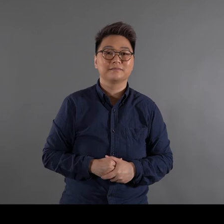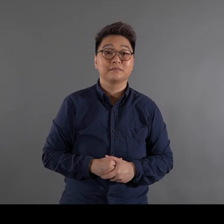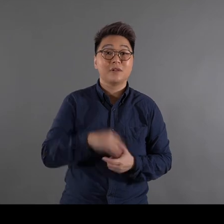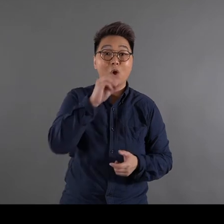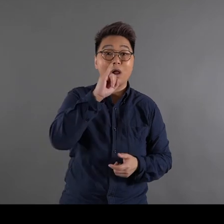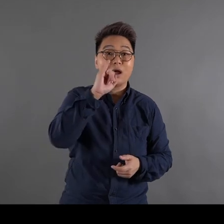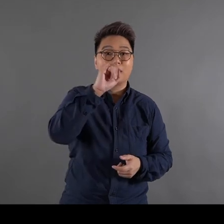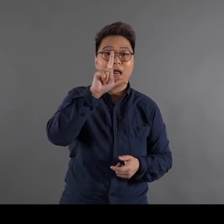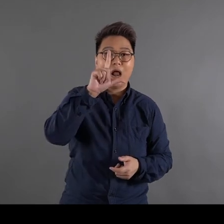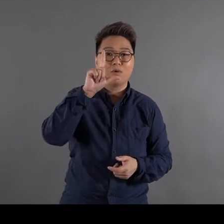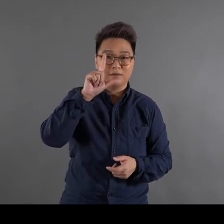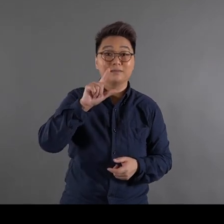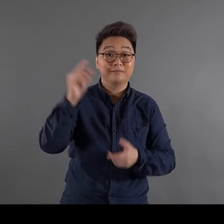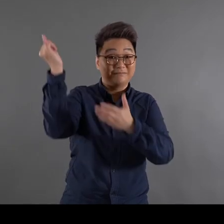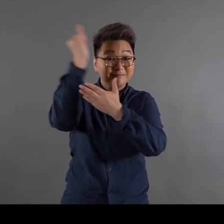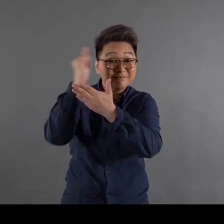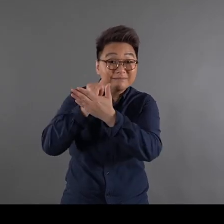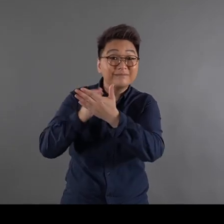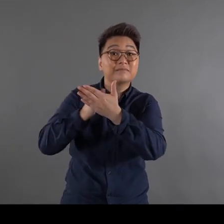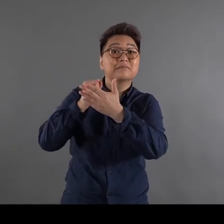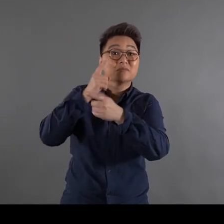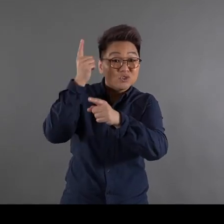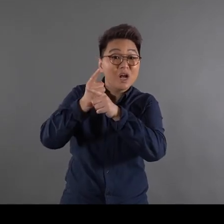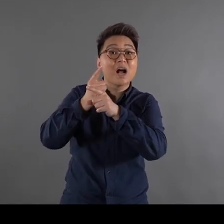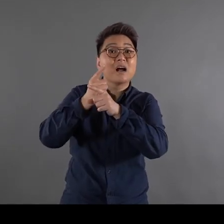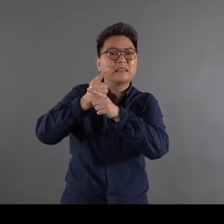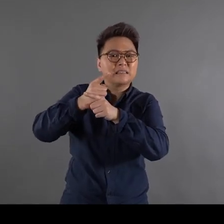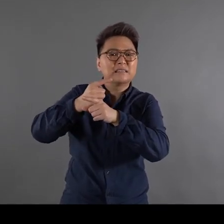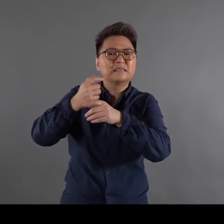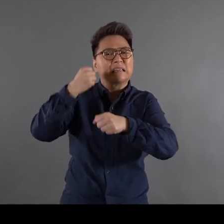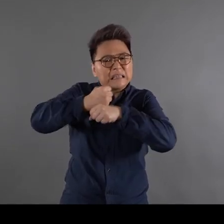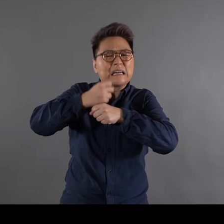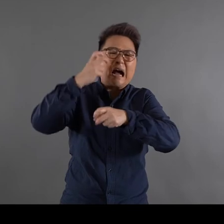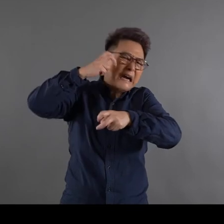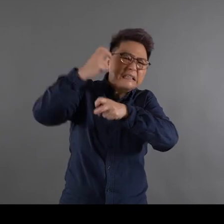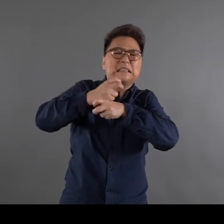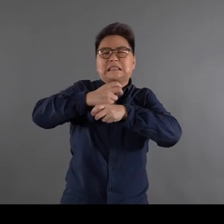Oil painting is really a craft